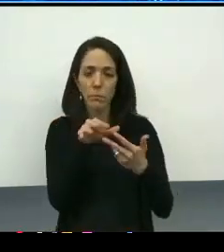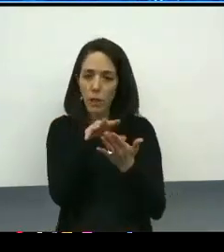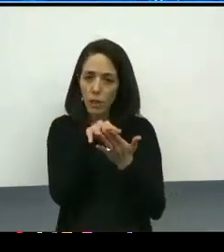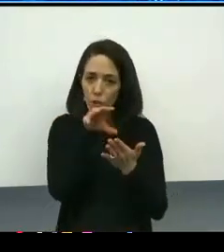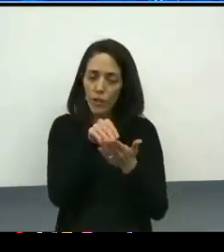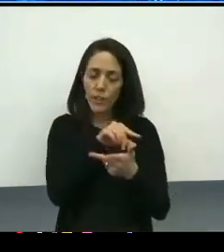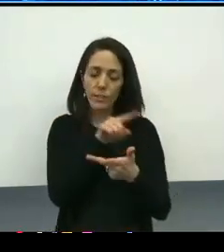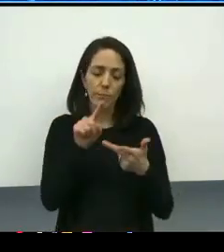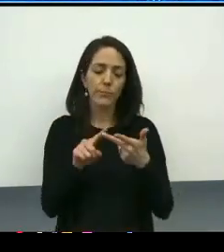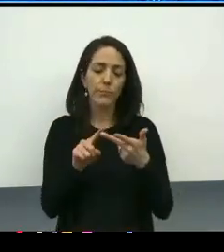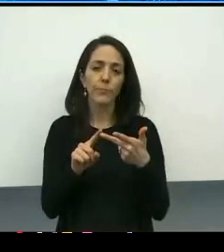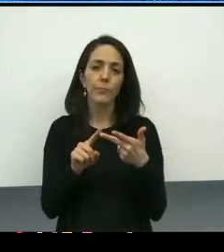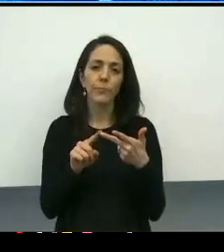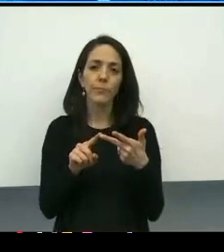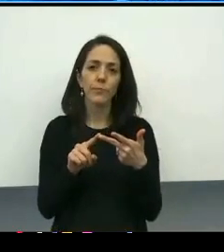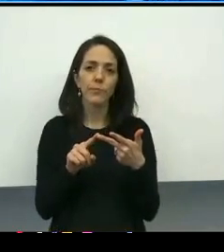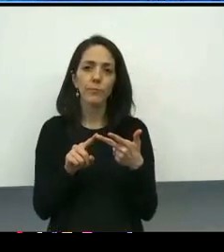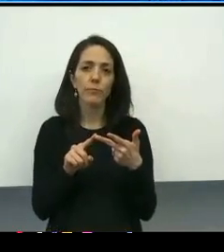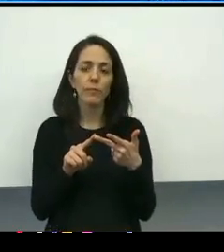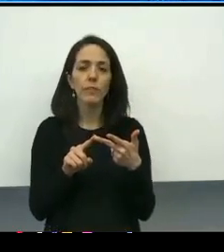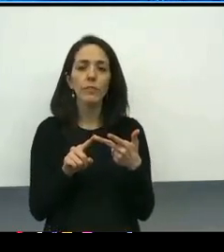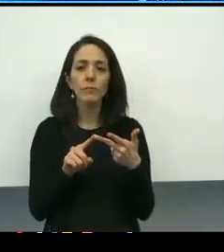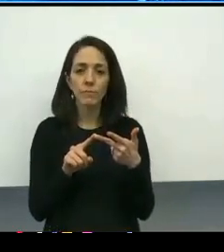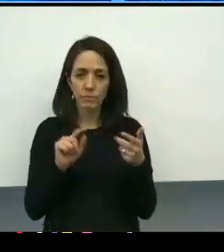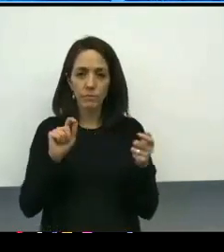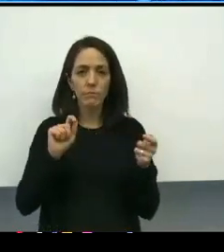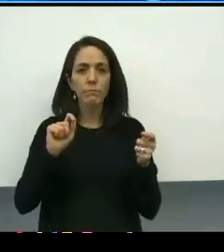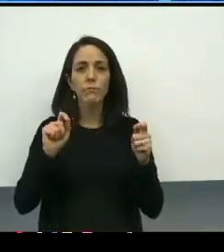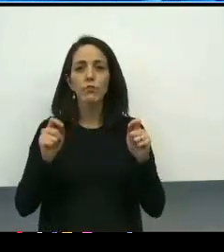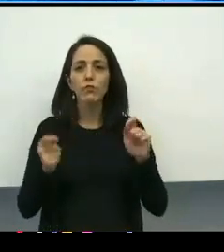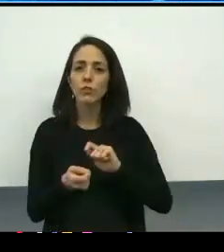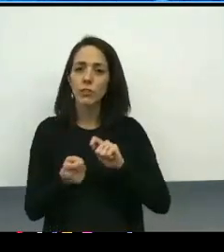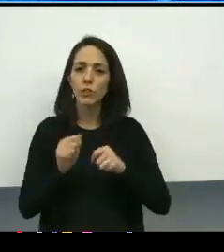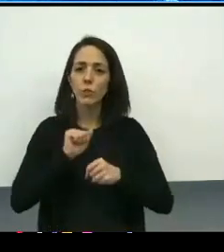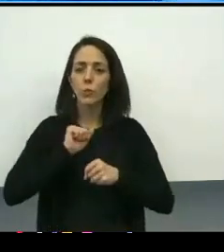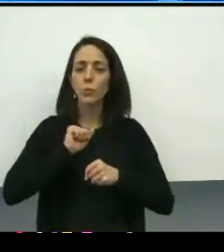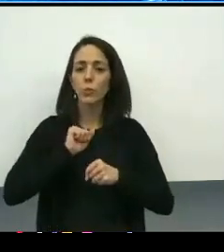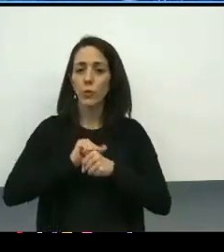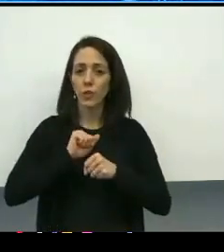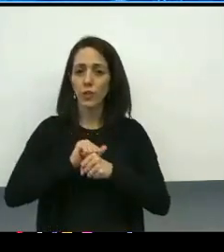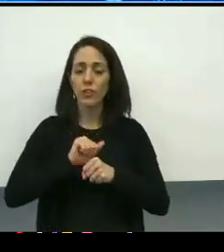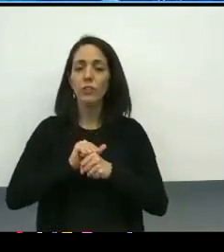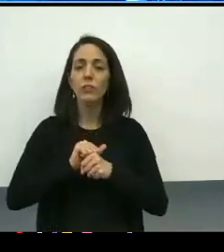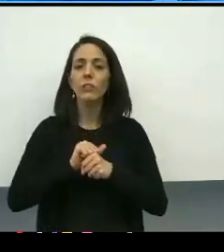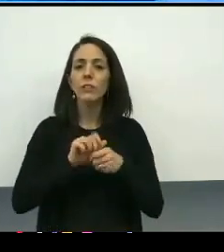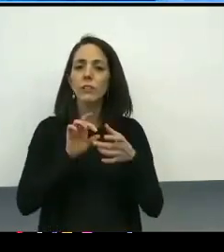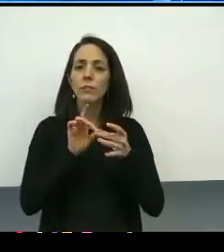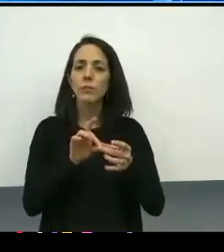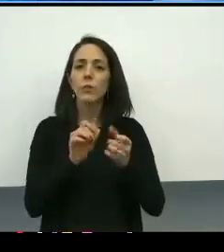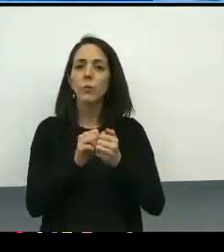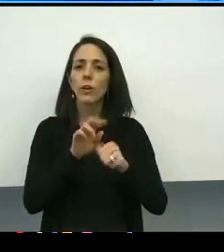and three, shaping the work of the oversight committee around norms that allow us to stay engaged